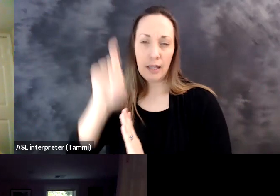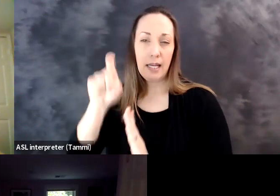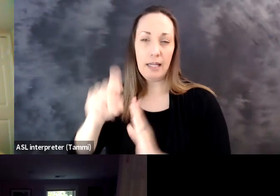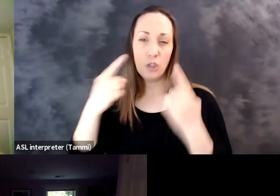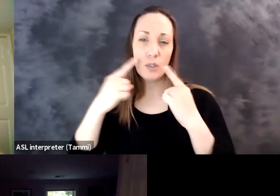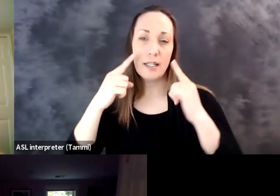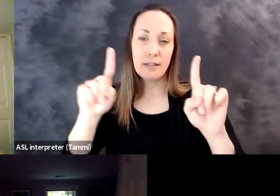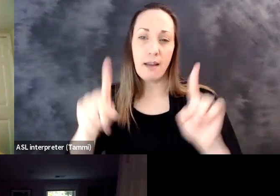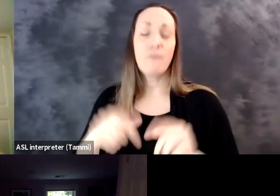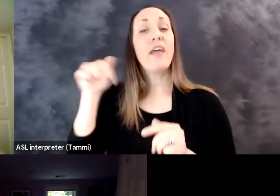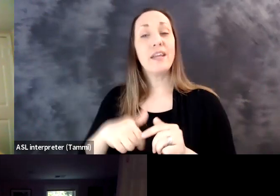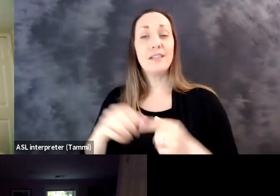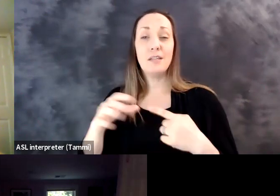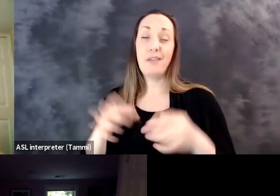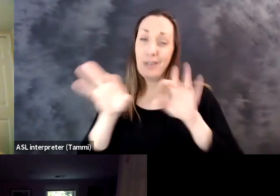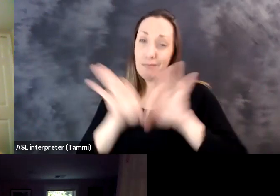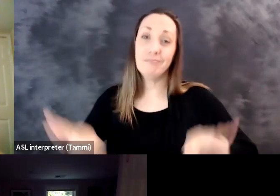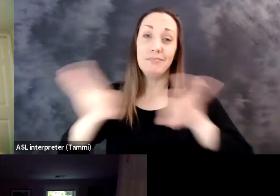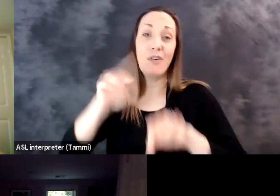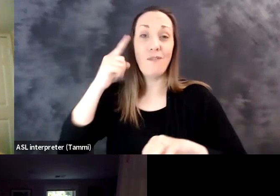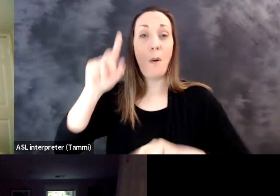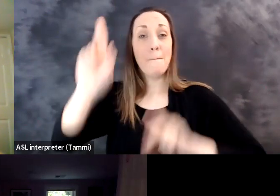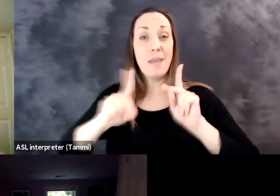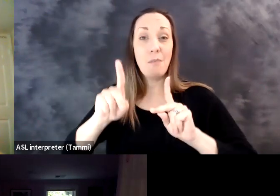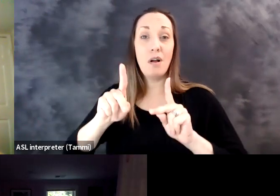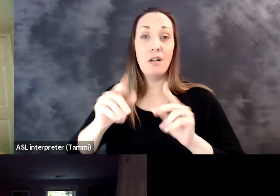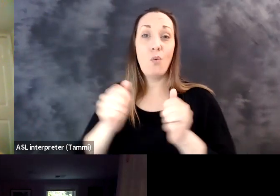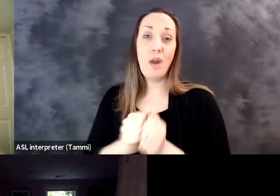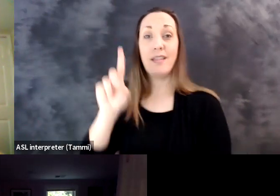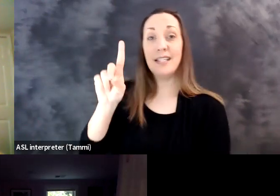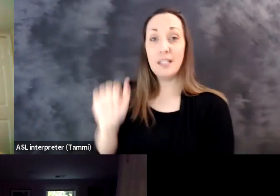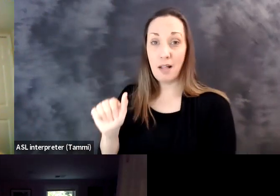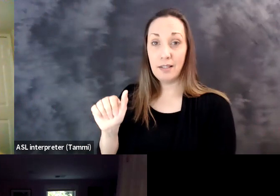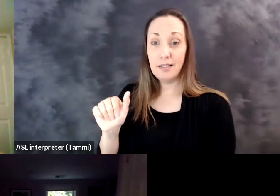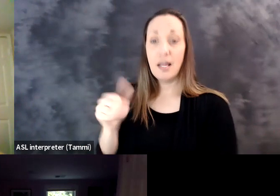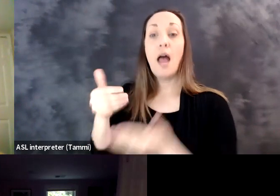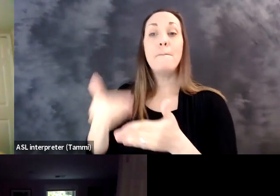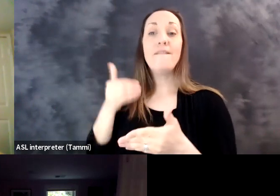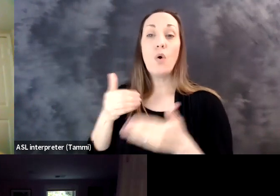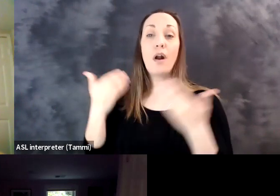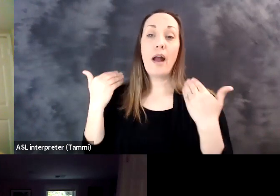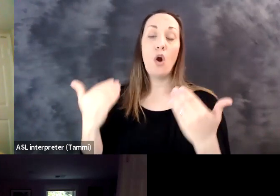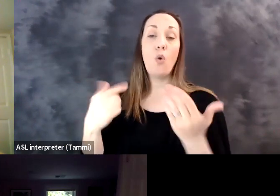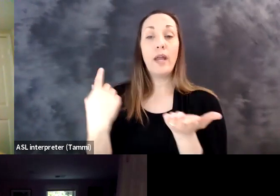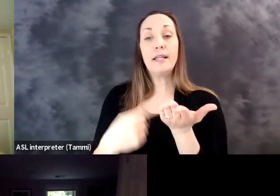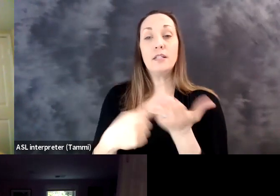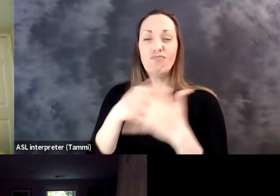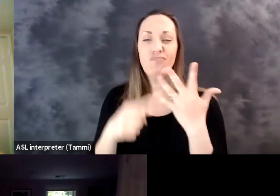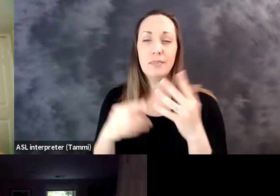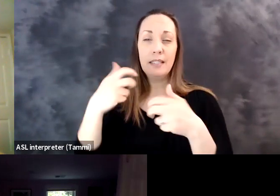ensure workers have access to the tools and technology they need to succeed. And this has been especially important people with disabilities.